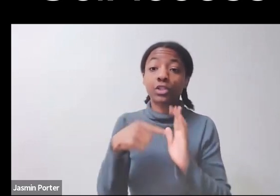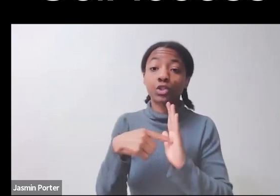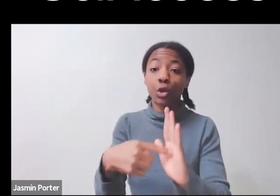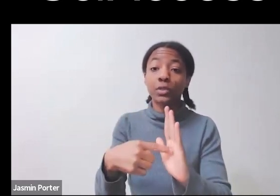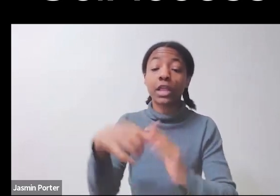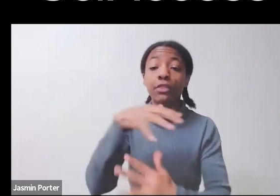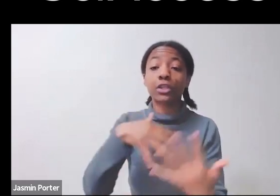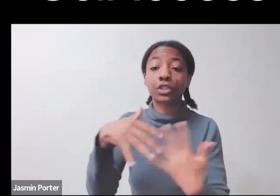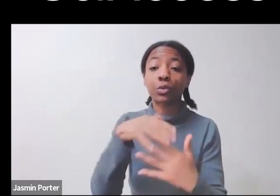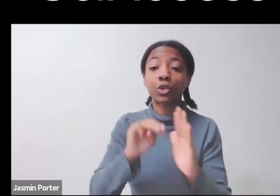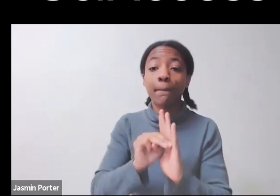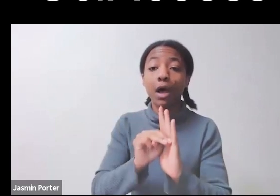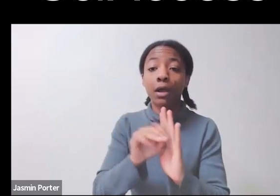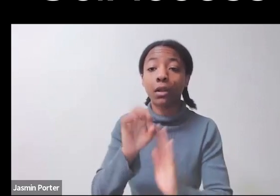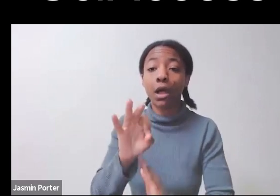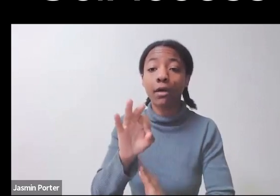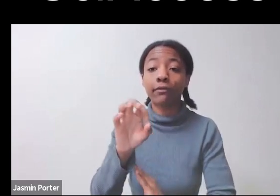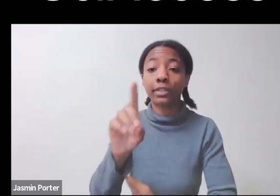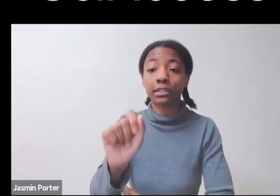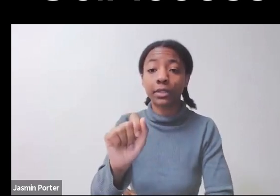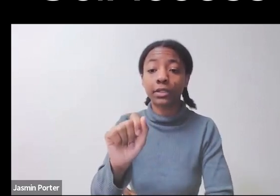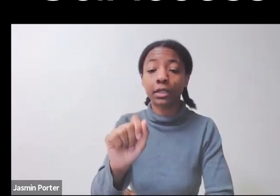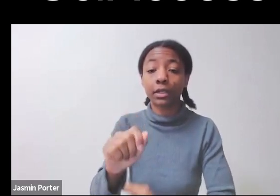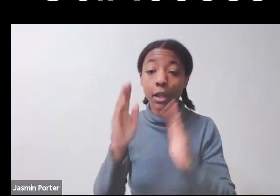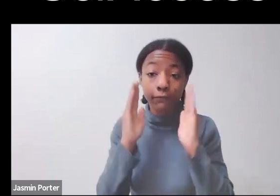which basically focuses on disability rights,